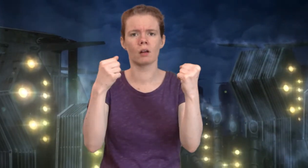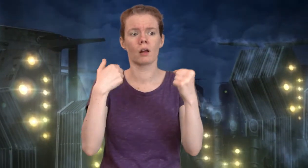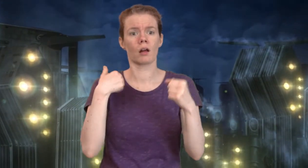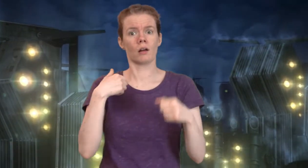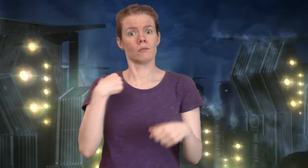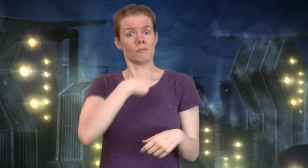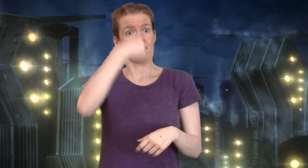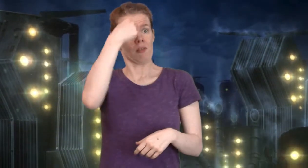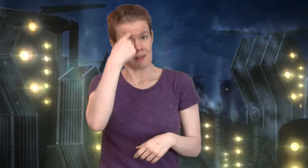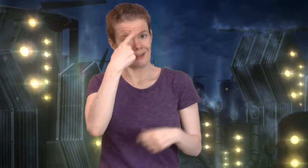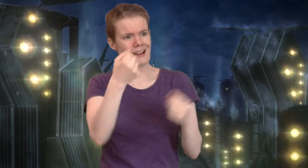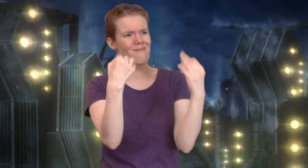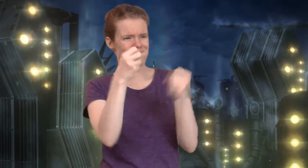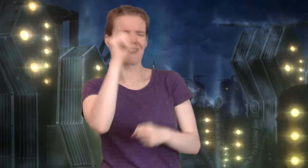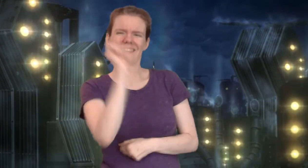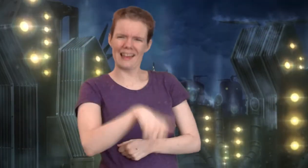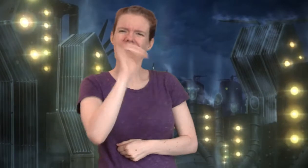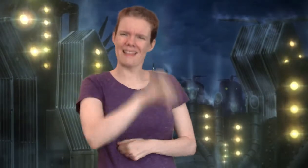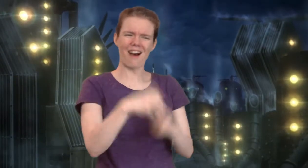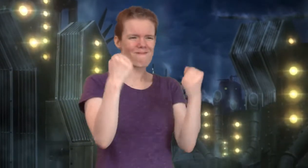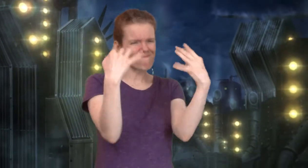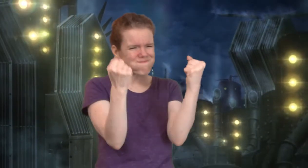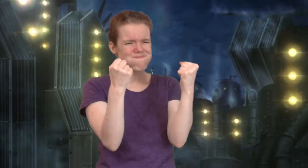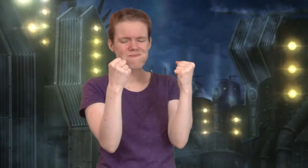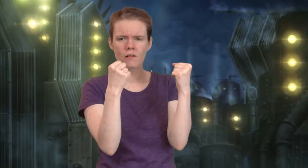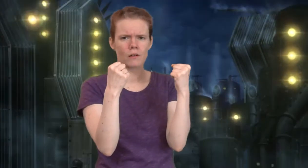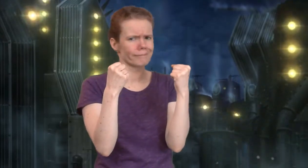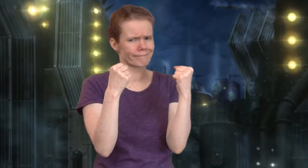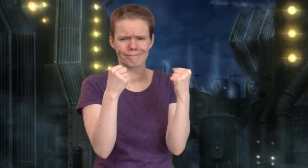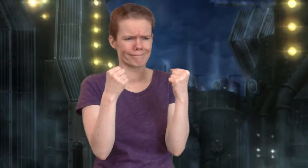We think that we are speaking ASL when we are not.